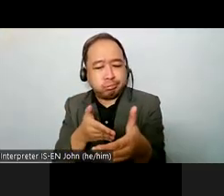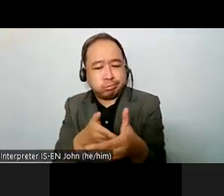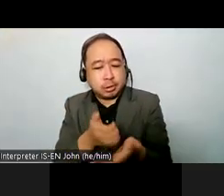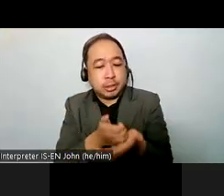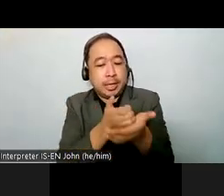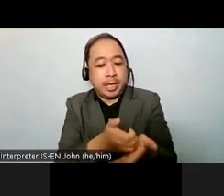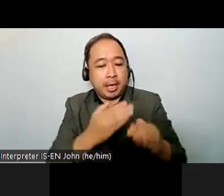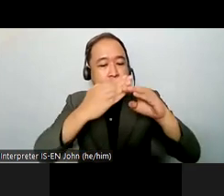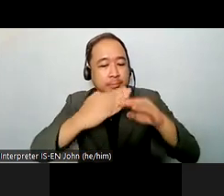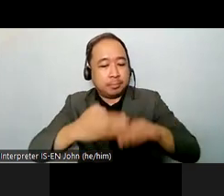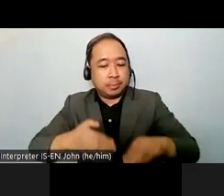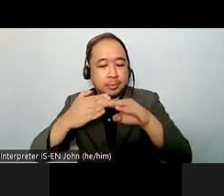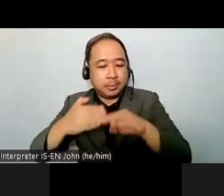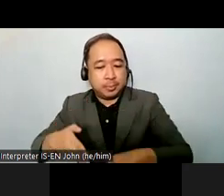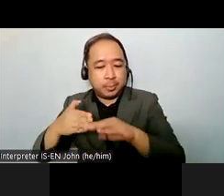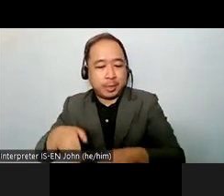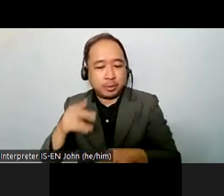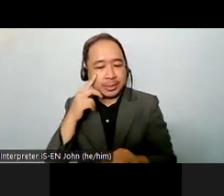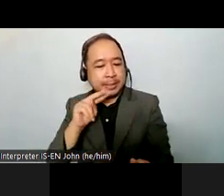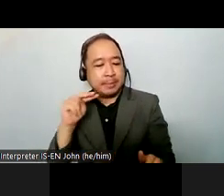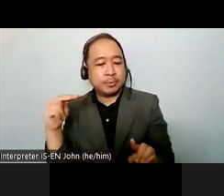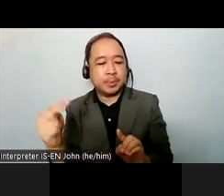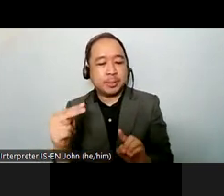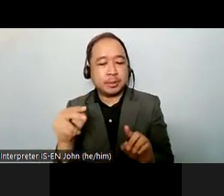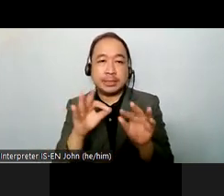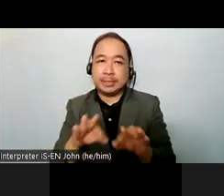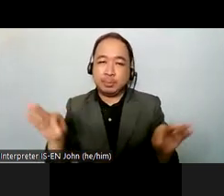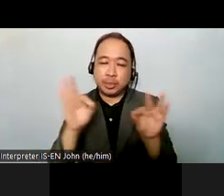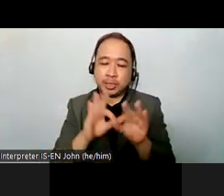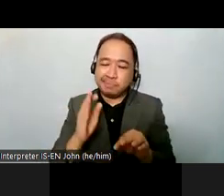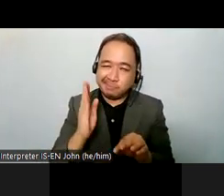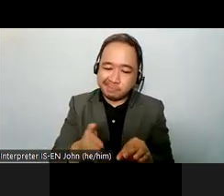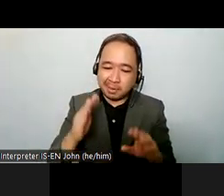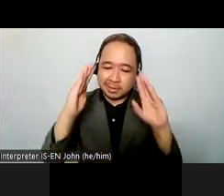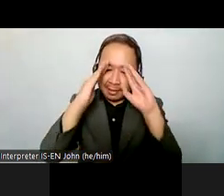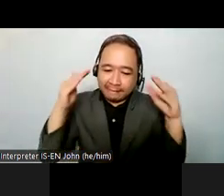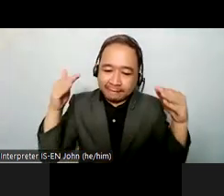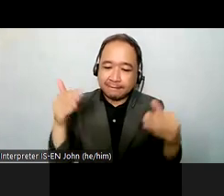session so focusing on structural discrimination has affects people at the intersection of many